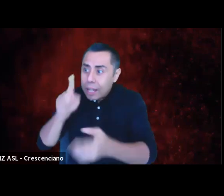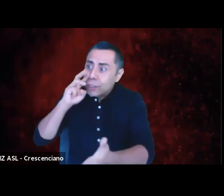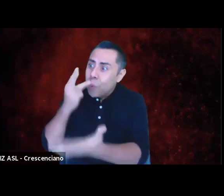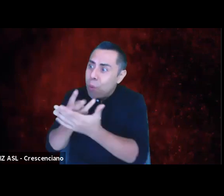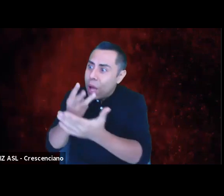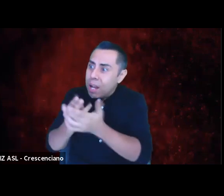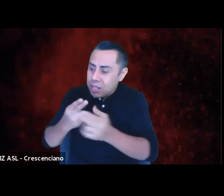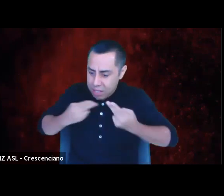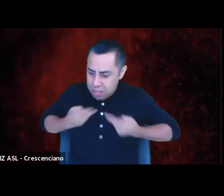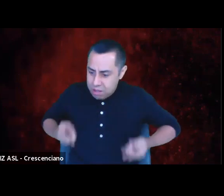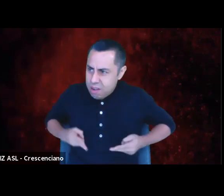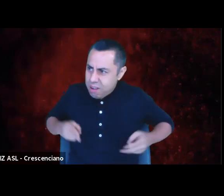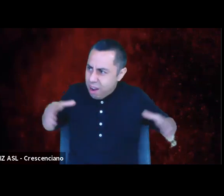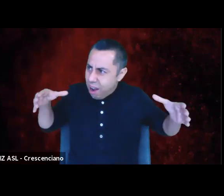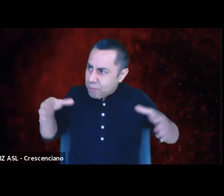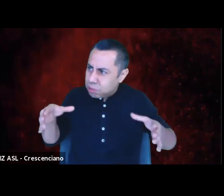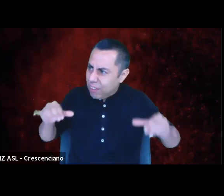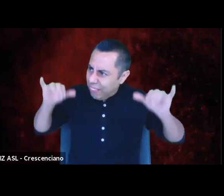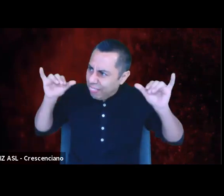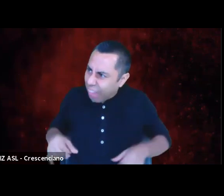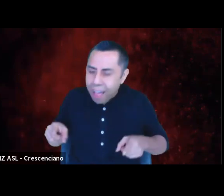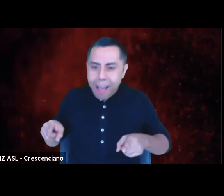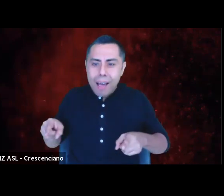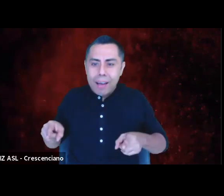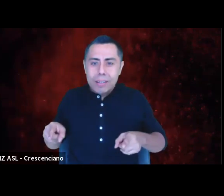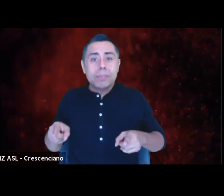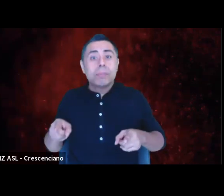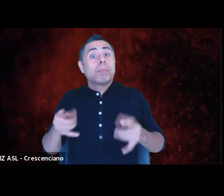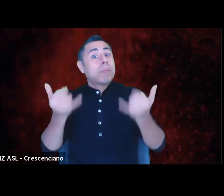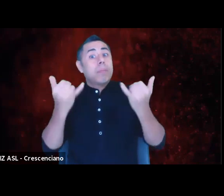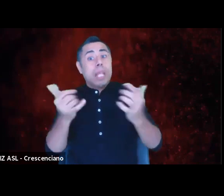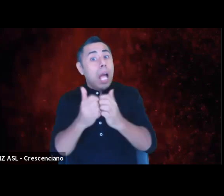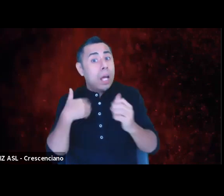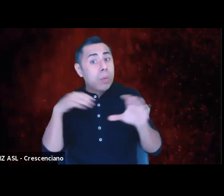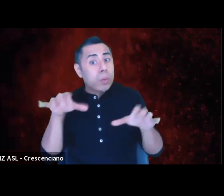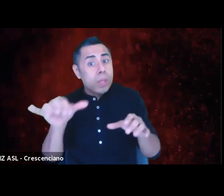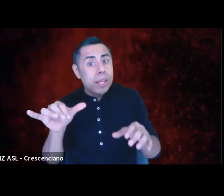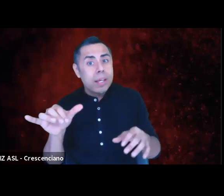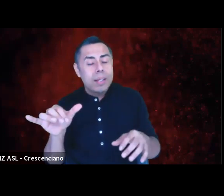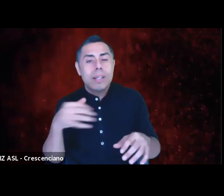How do we do it? Currently, we do it out of integrity. We say one thing and do another.